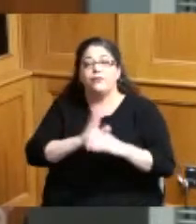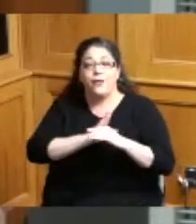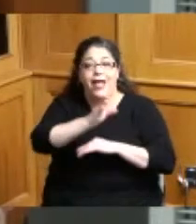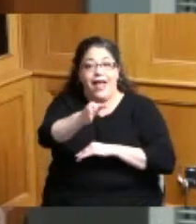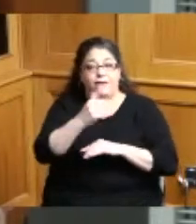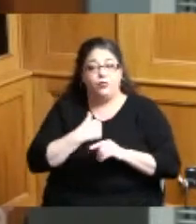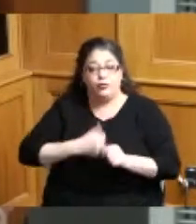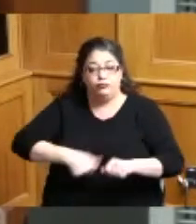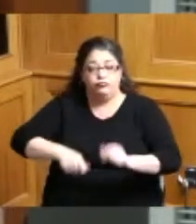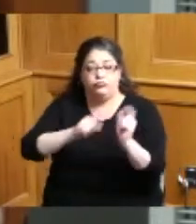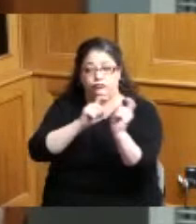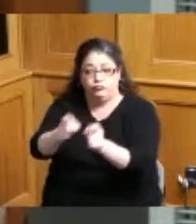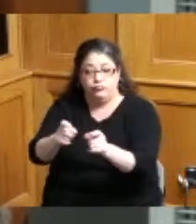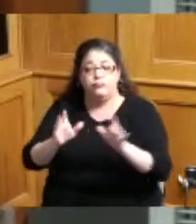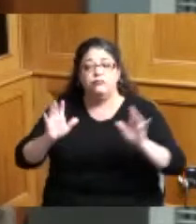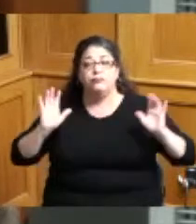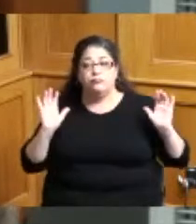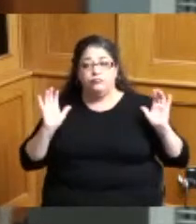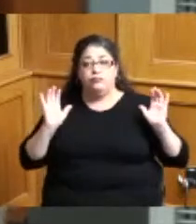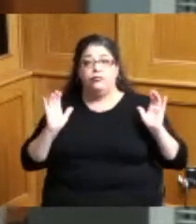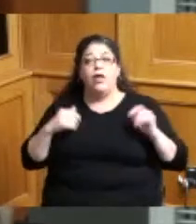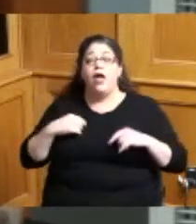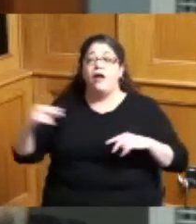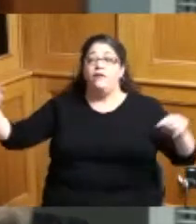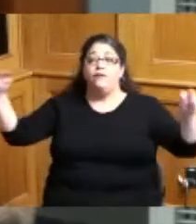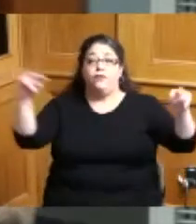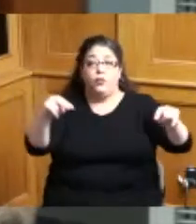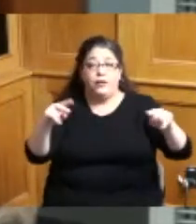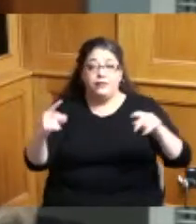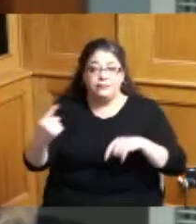the viewing and hearing dates were set a viewing date of March 23rd and